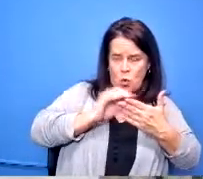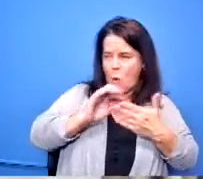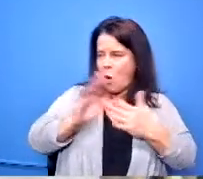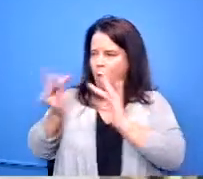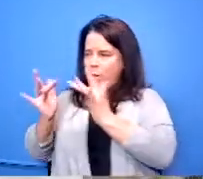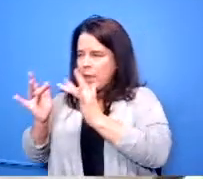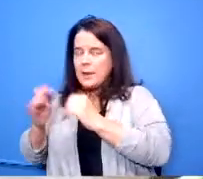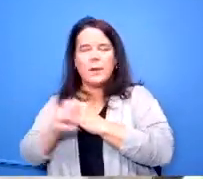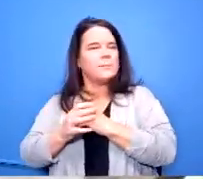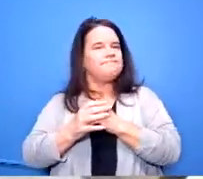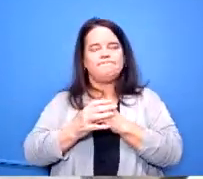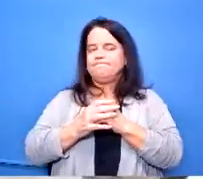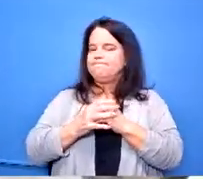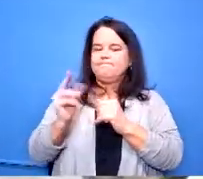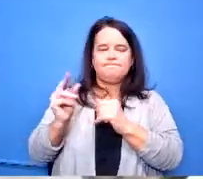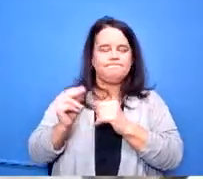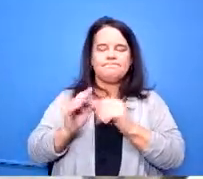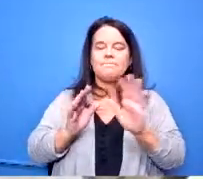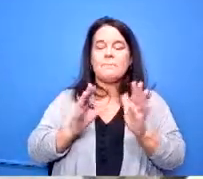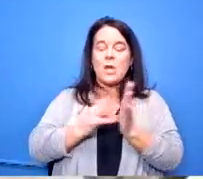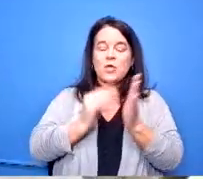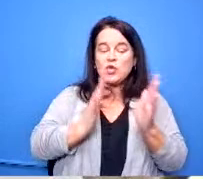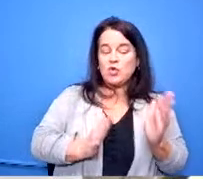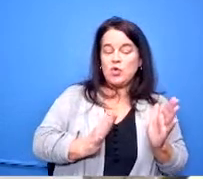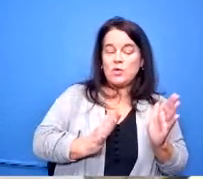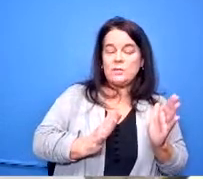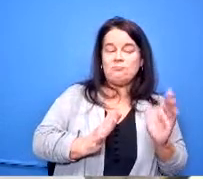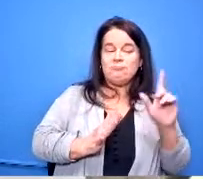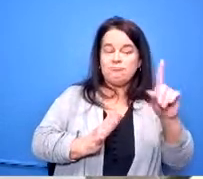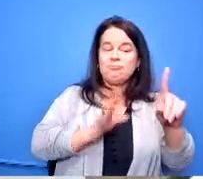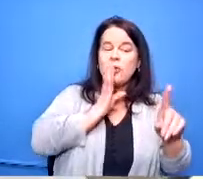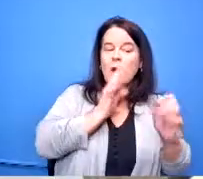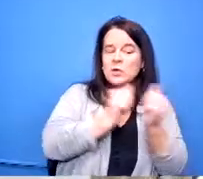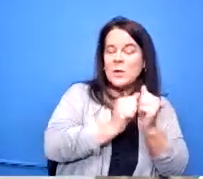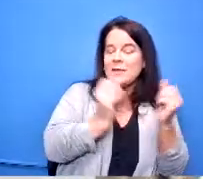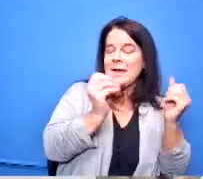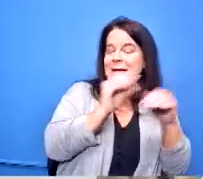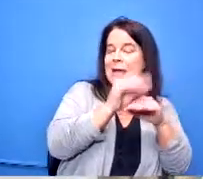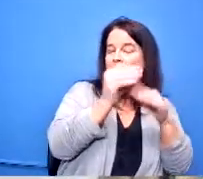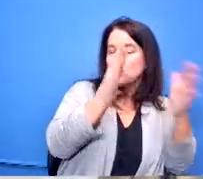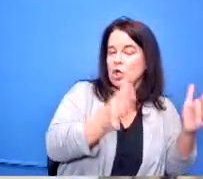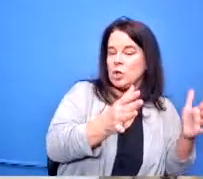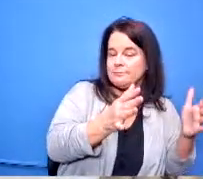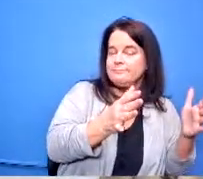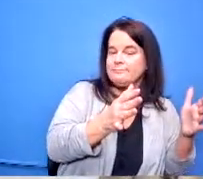talks to the counselor and says i'd really like to get into ccp the parent has to attend a ccp